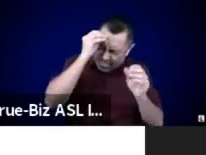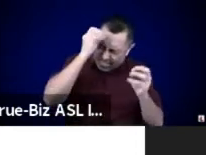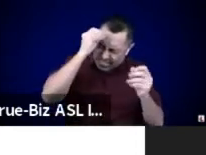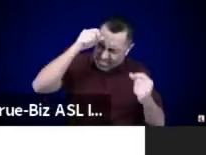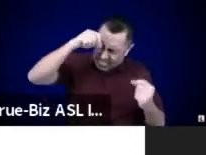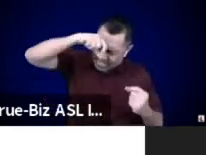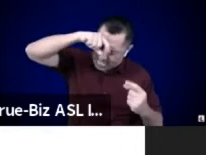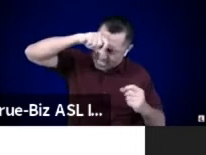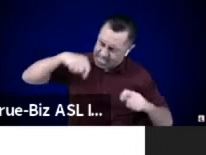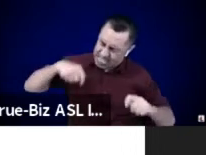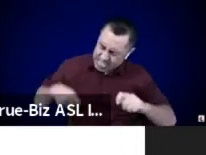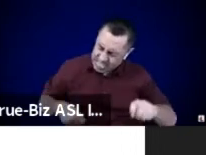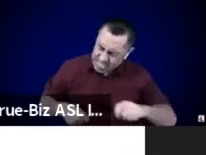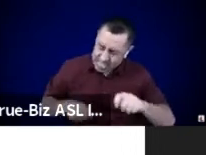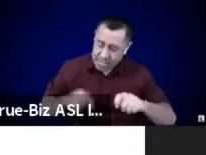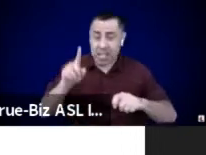Our ancestors among us...